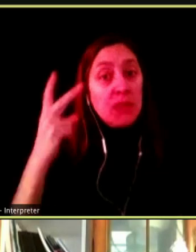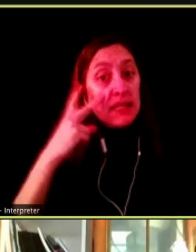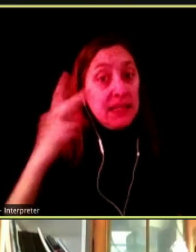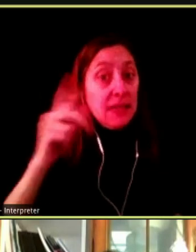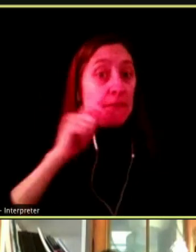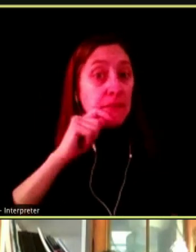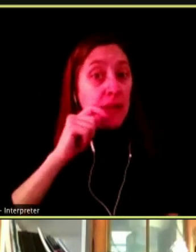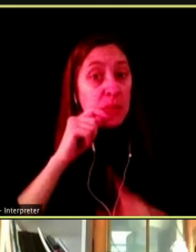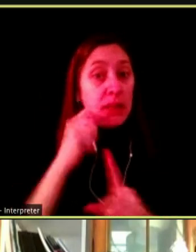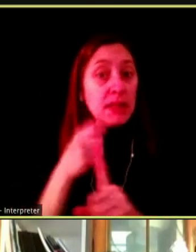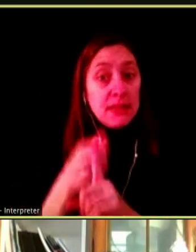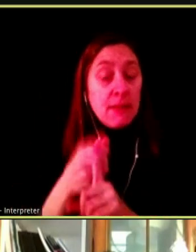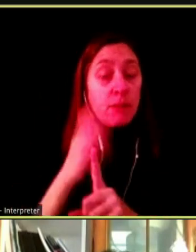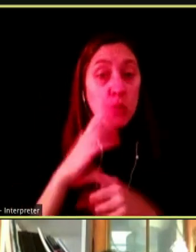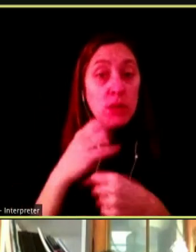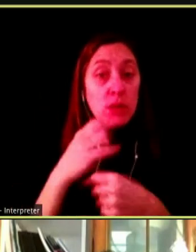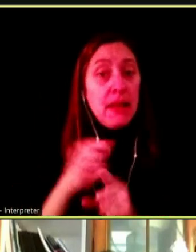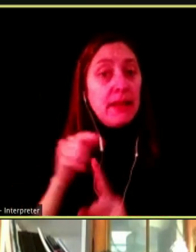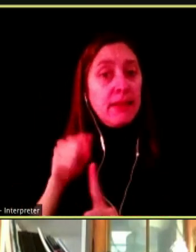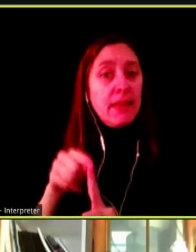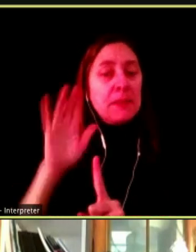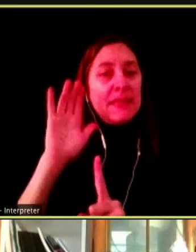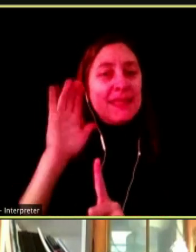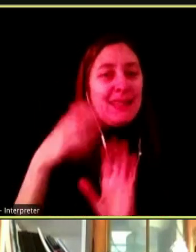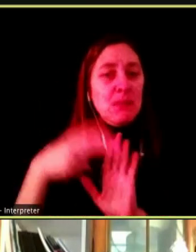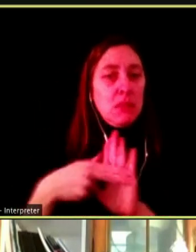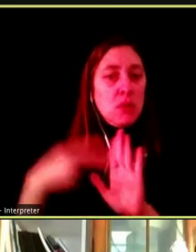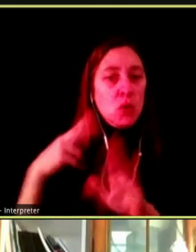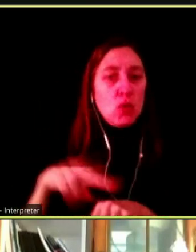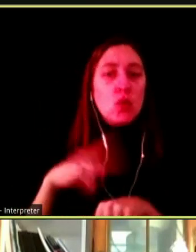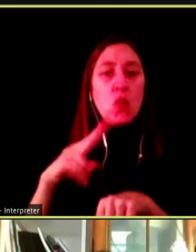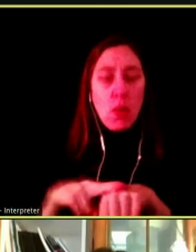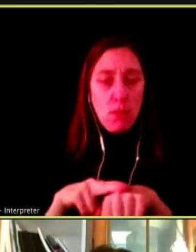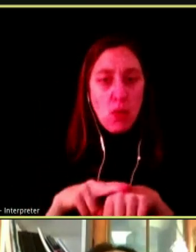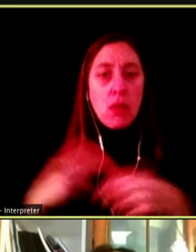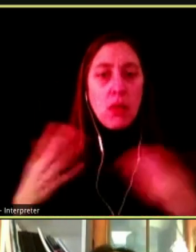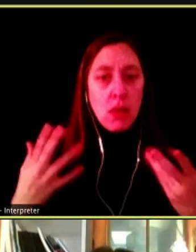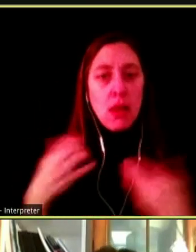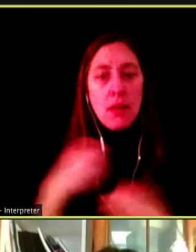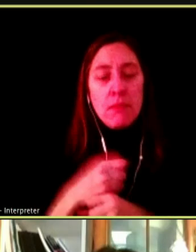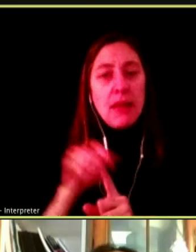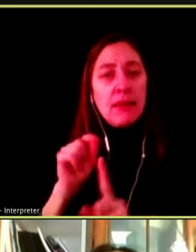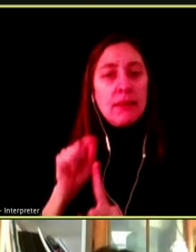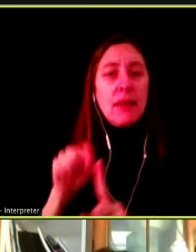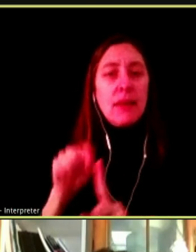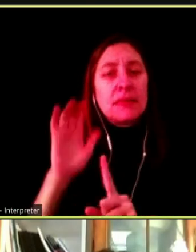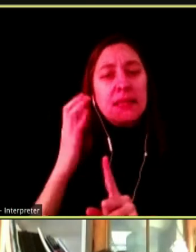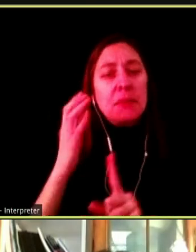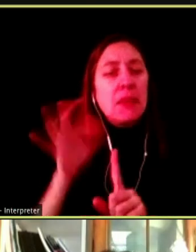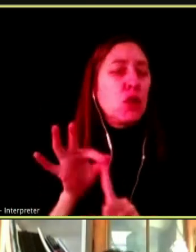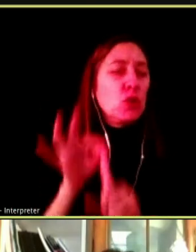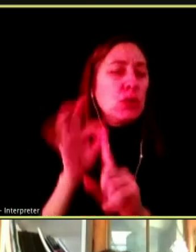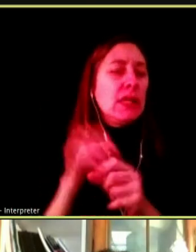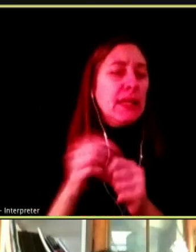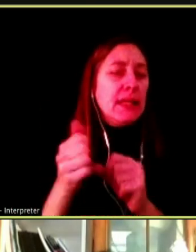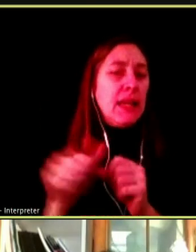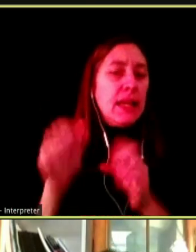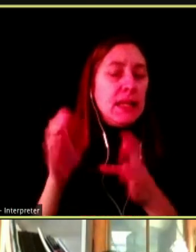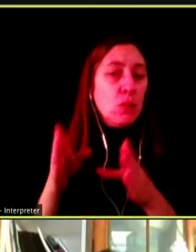SOMETHING THAT WOULD MAKE THEM SEEM NORMAL. WOULD MAKE THEM SEEM THAT THEY ARE NOT UNIQUE IN ANY WAY THEY CAN CONCEAL THEMSELVES ALONG